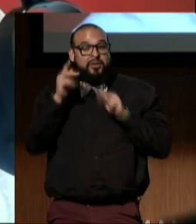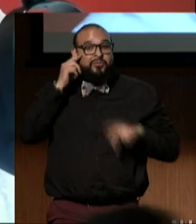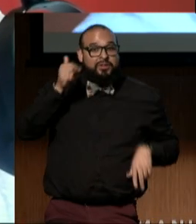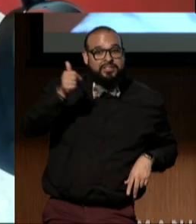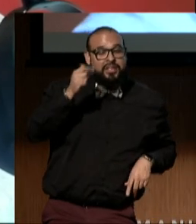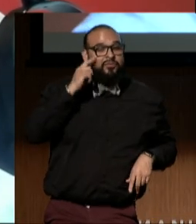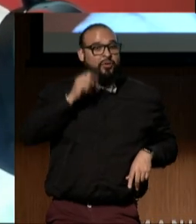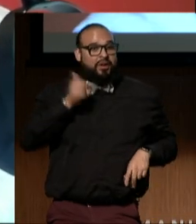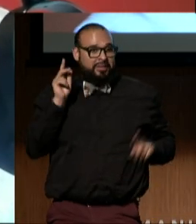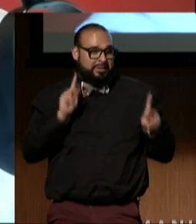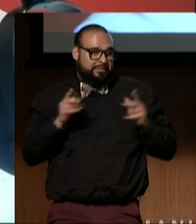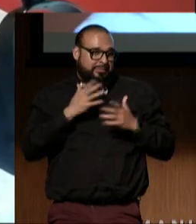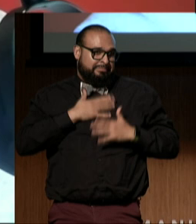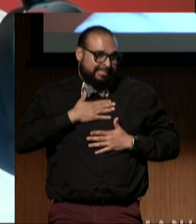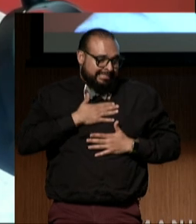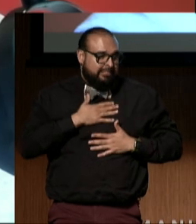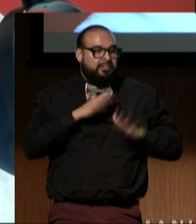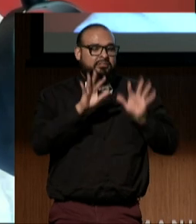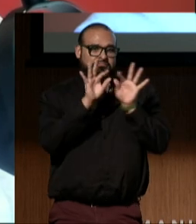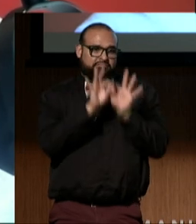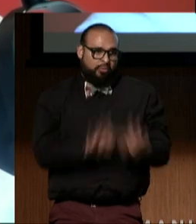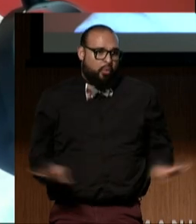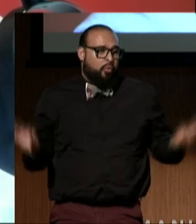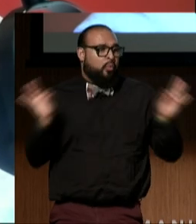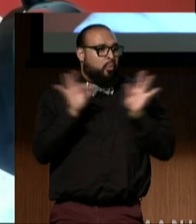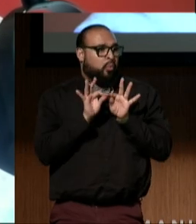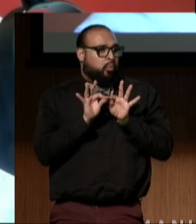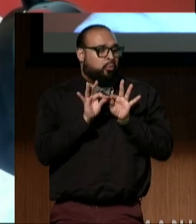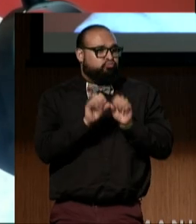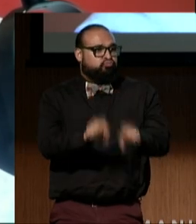It's so important, it really is about access